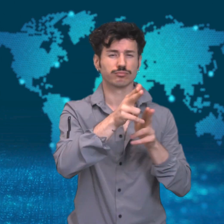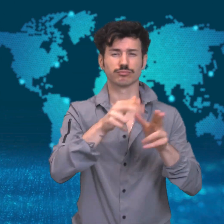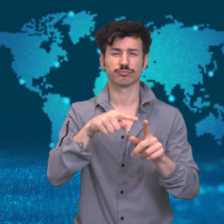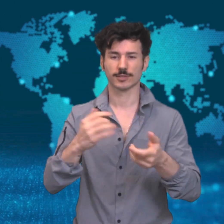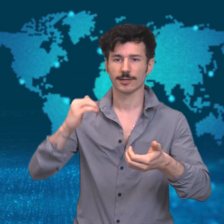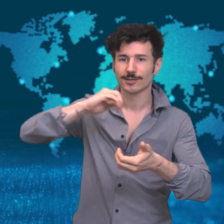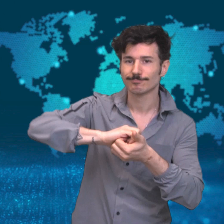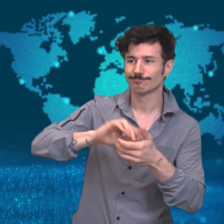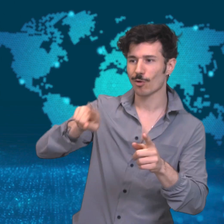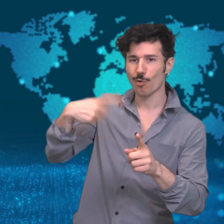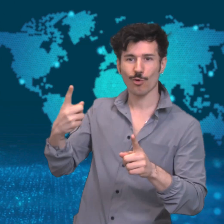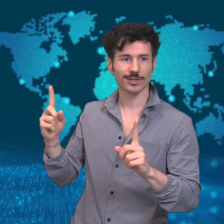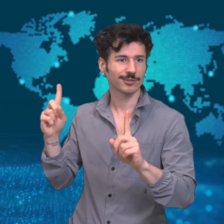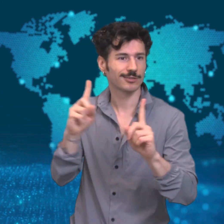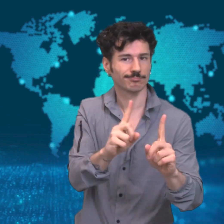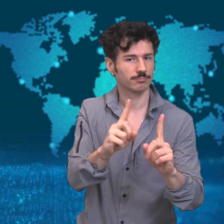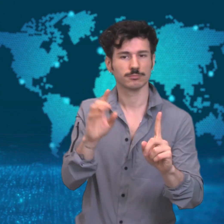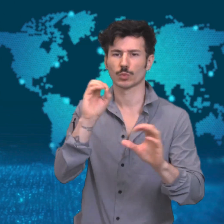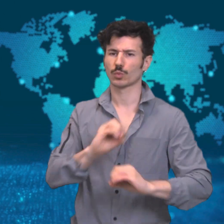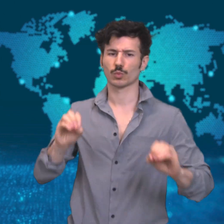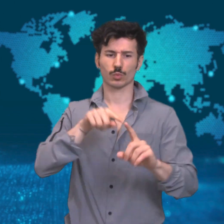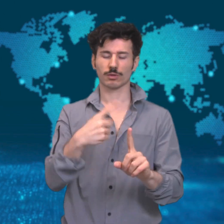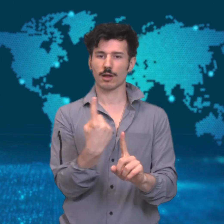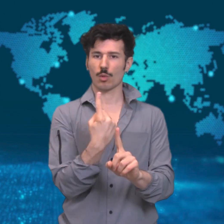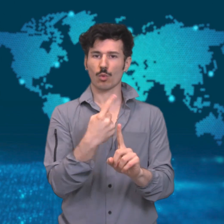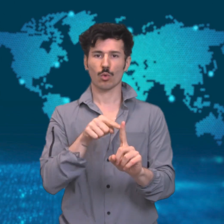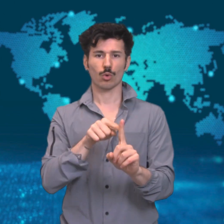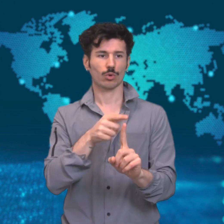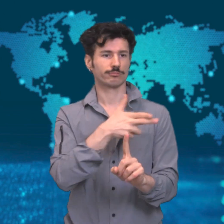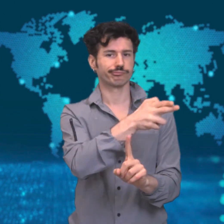that the suspect may have acted alone, and the